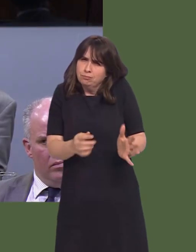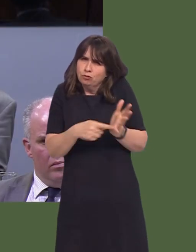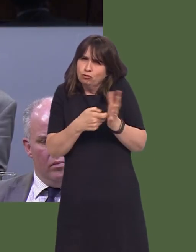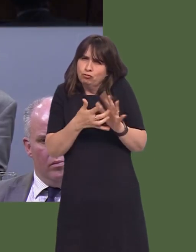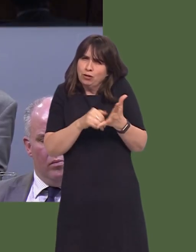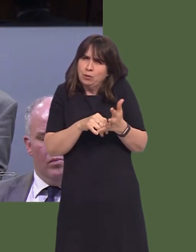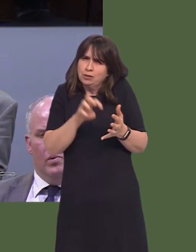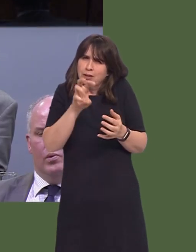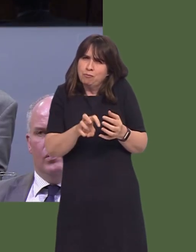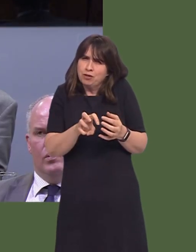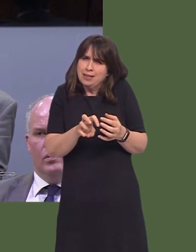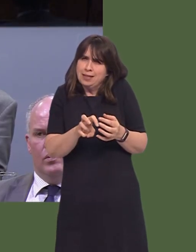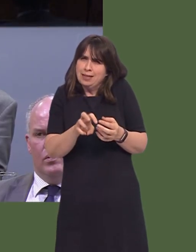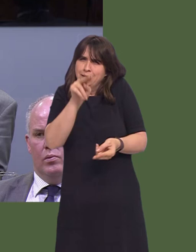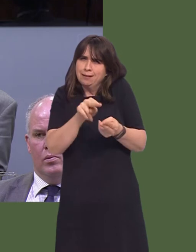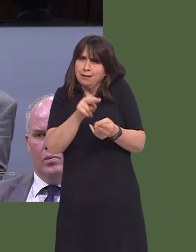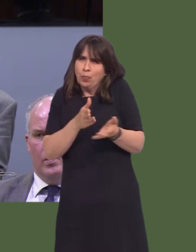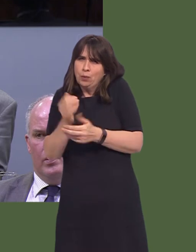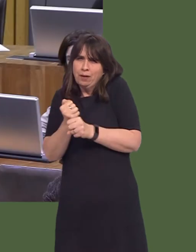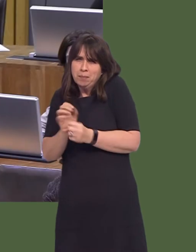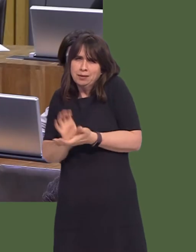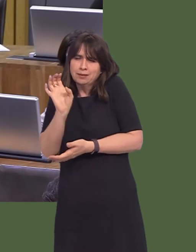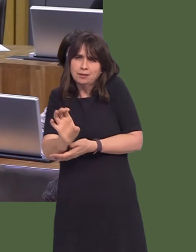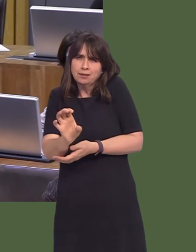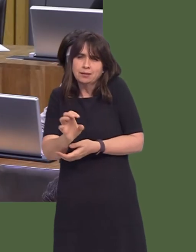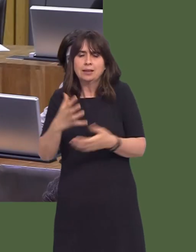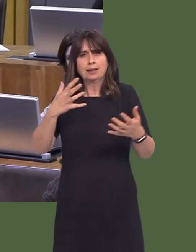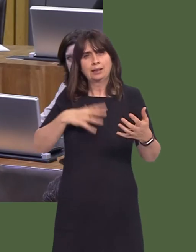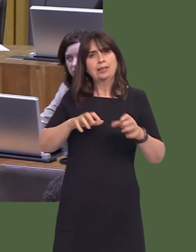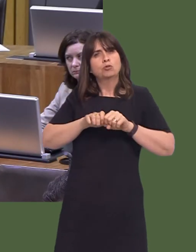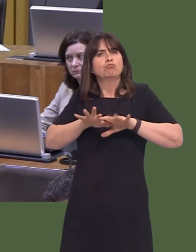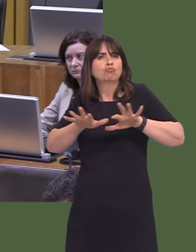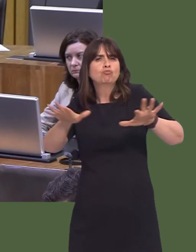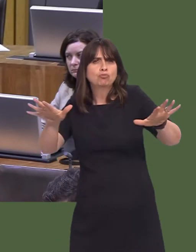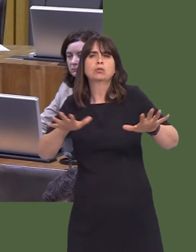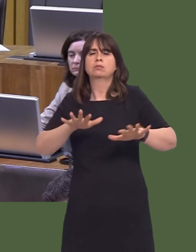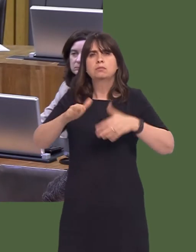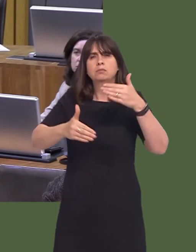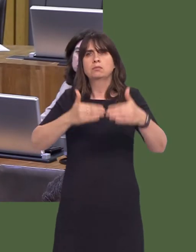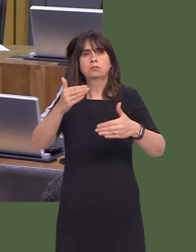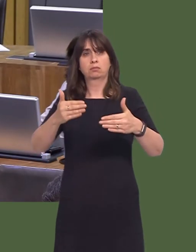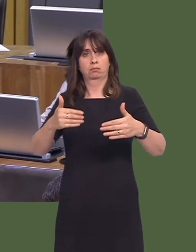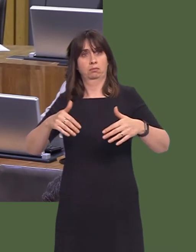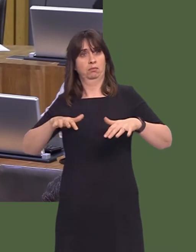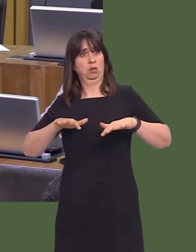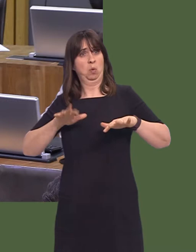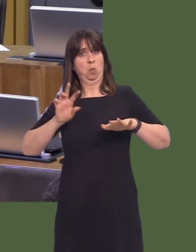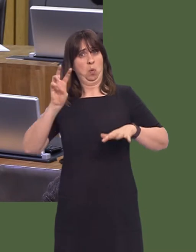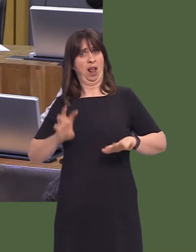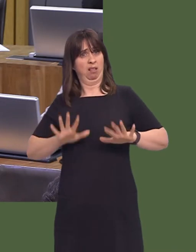Any network when it first begins will take some time to bed in. We've never had a proper